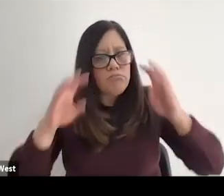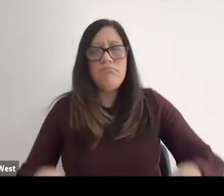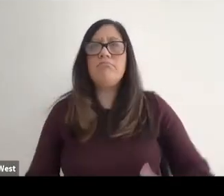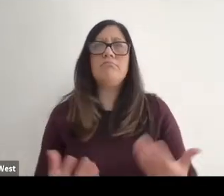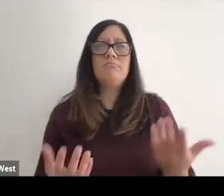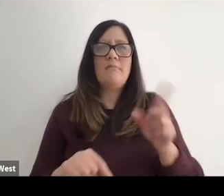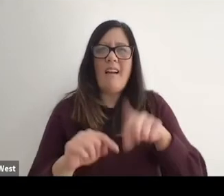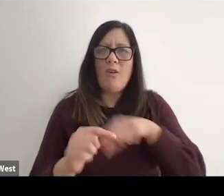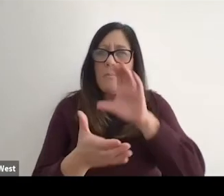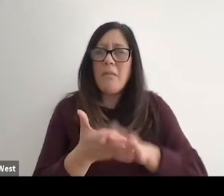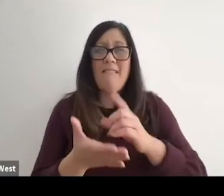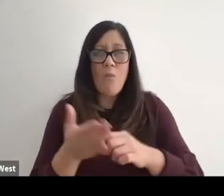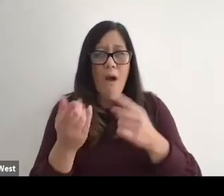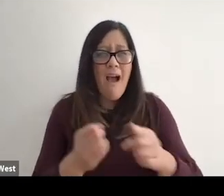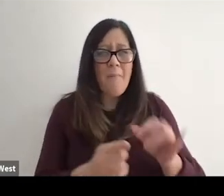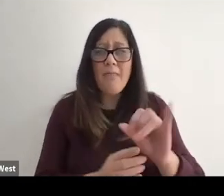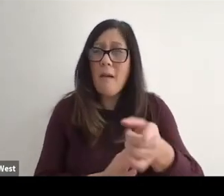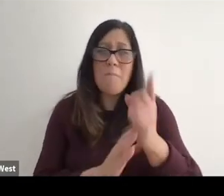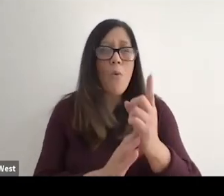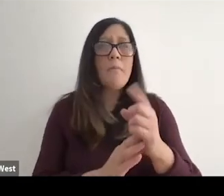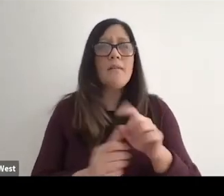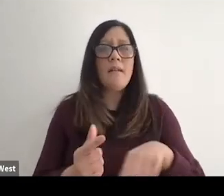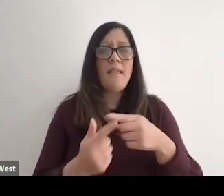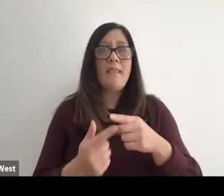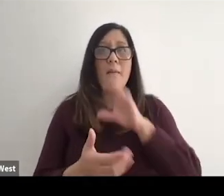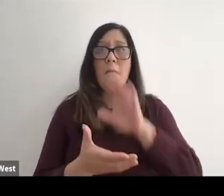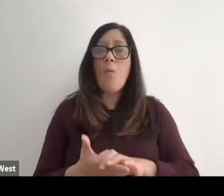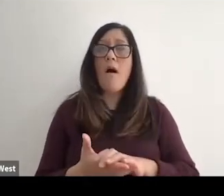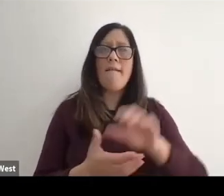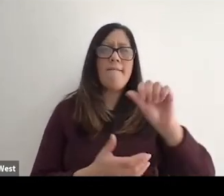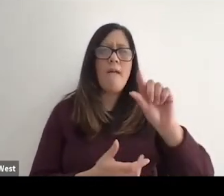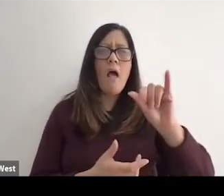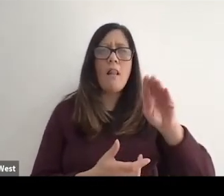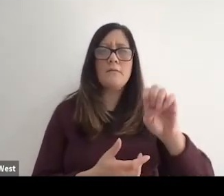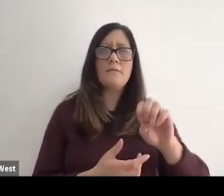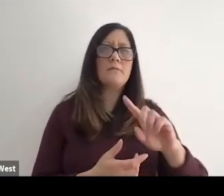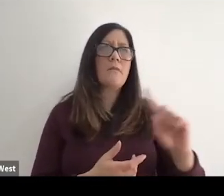Going on in my life at that moment and then my wife Al is she.